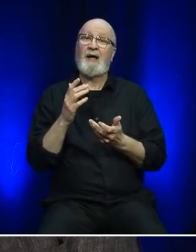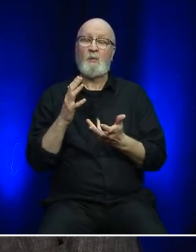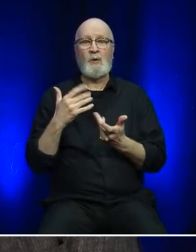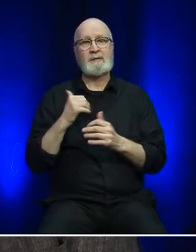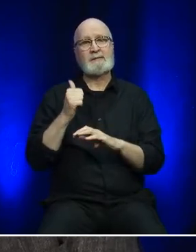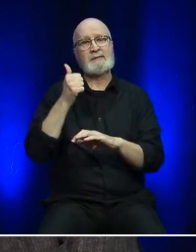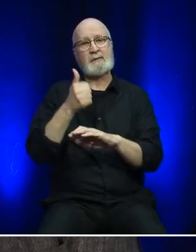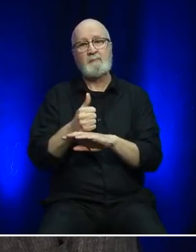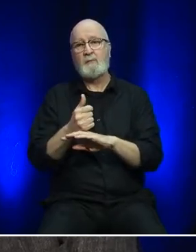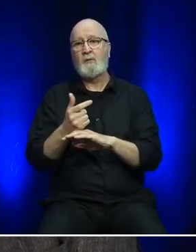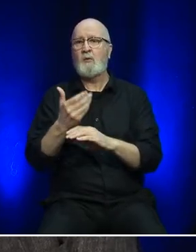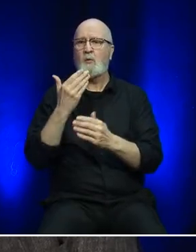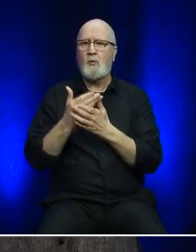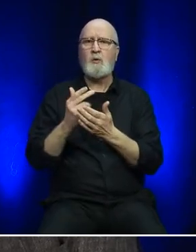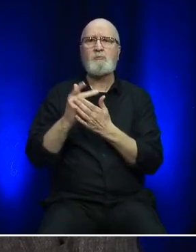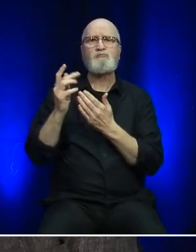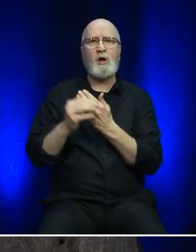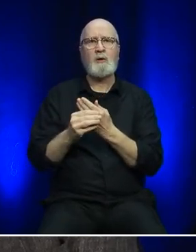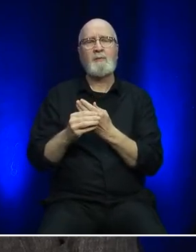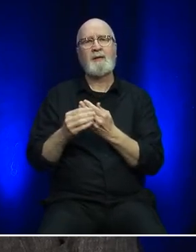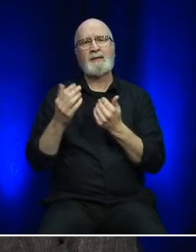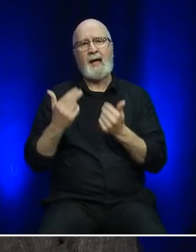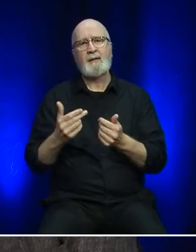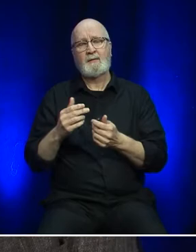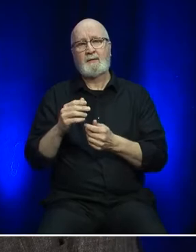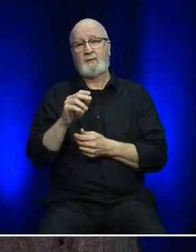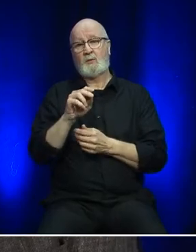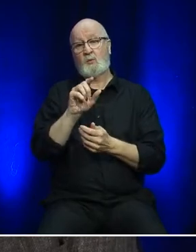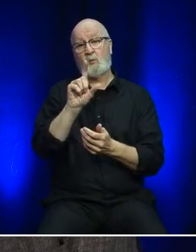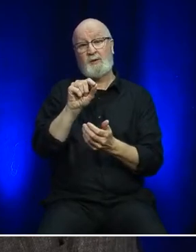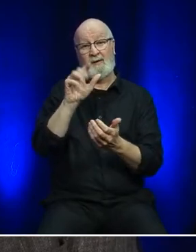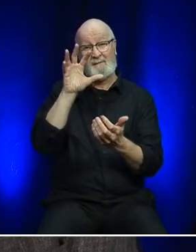that will enable us to achieve net-zero emissions by 2050.